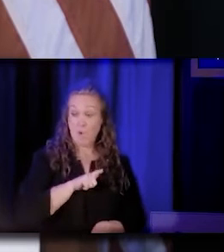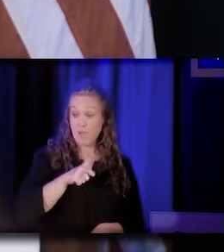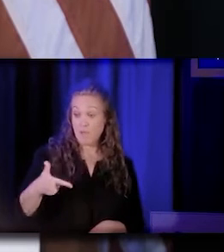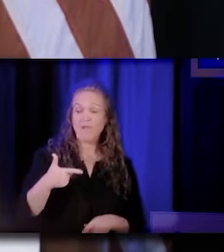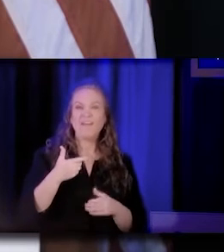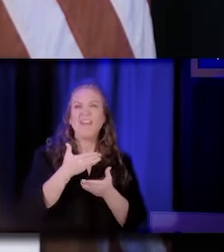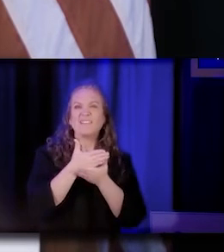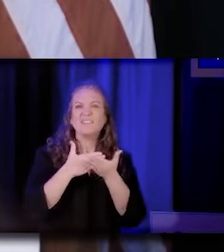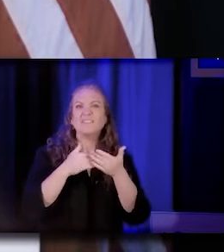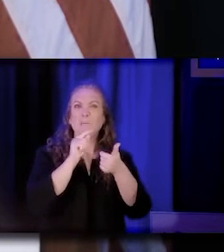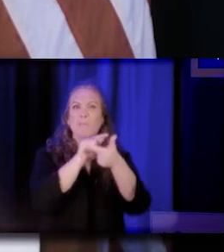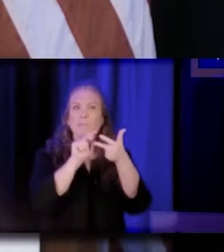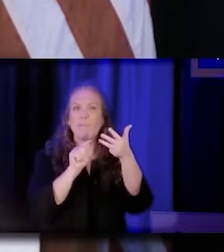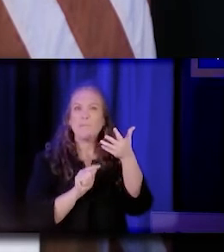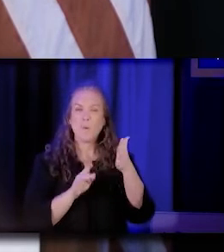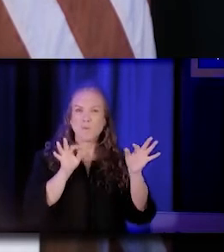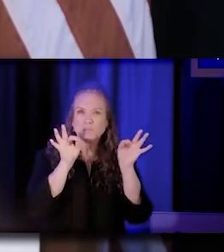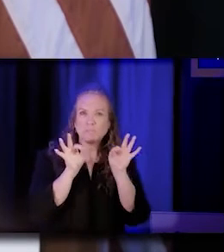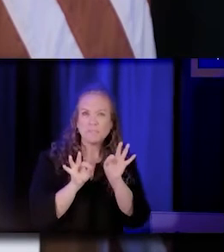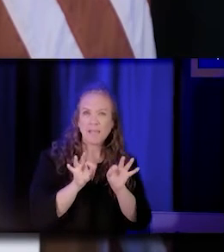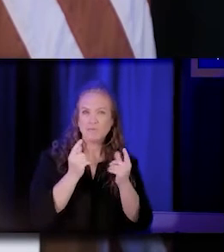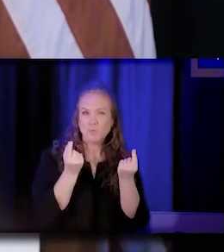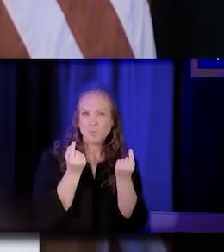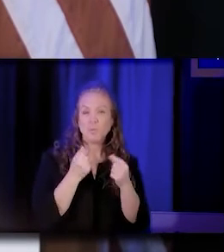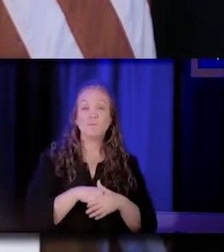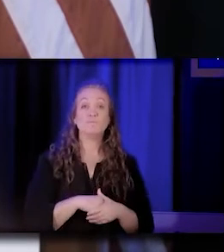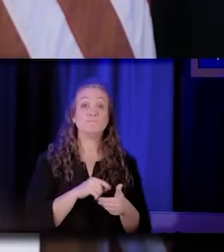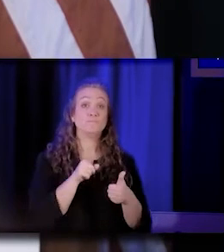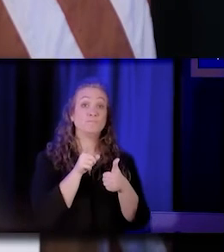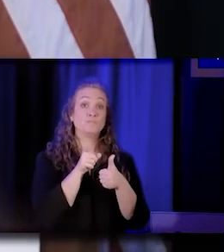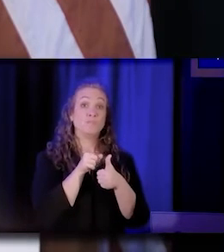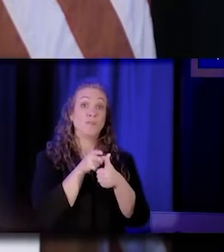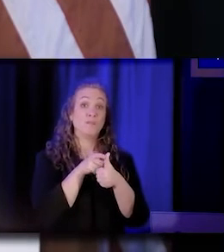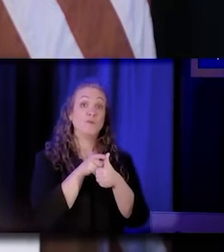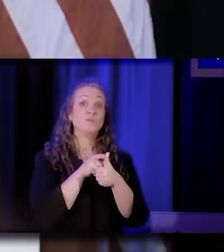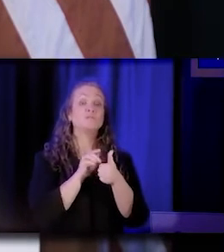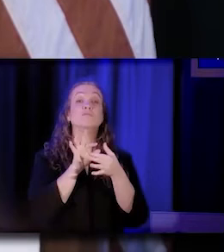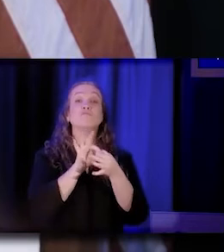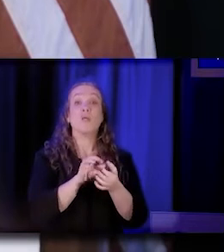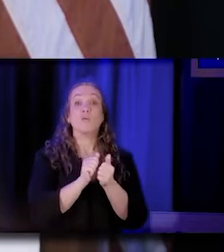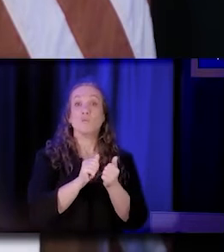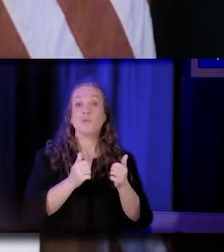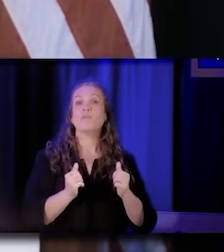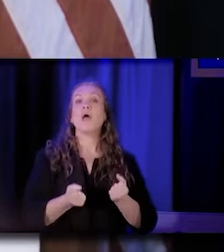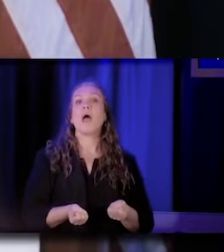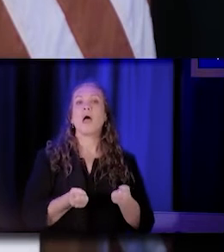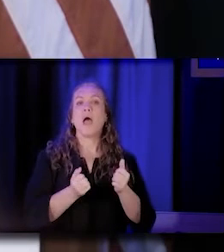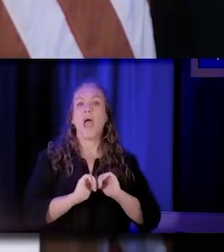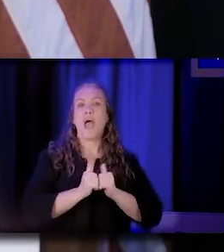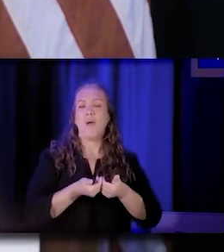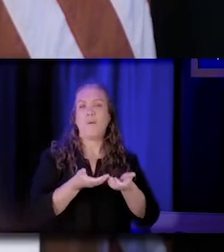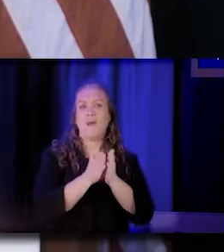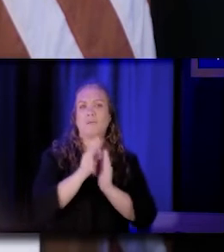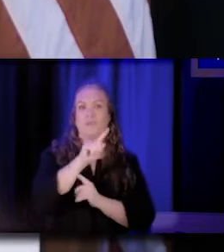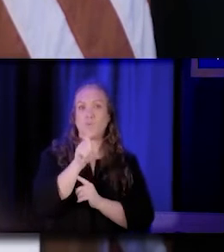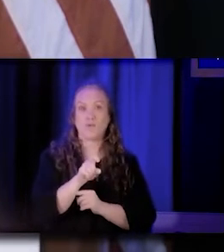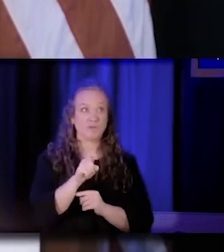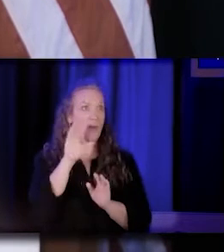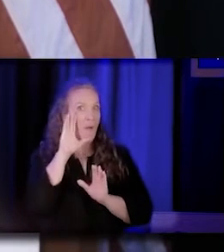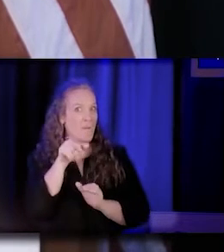that I've been asked to kind of convey. The first is around questions. If you have a question, and we very much hope you have many questions,